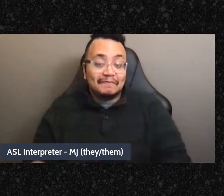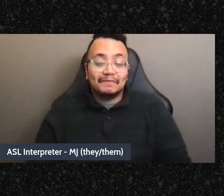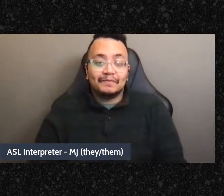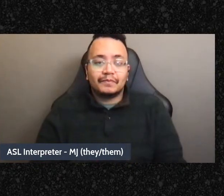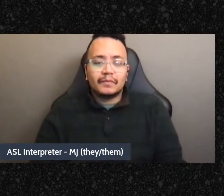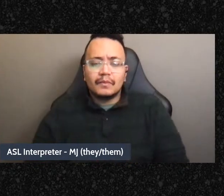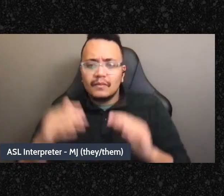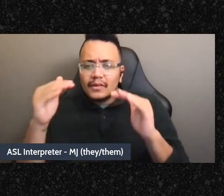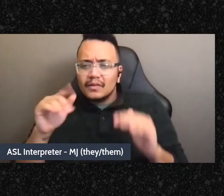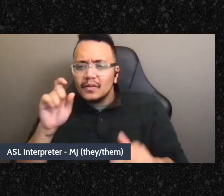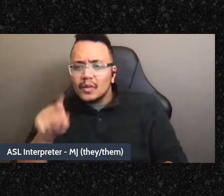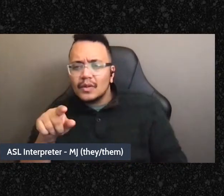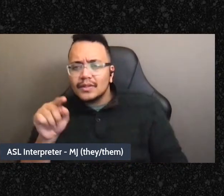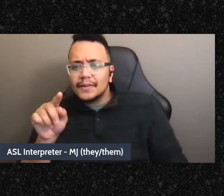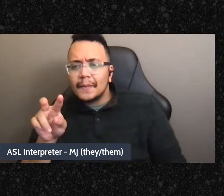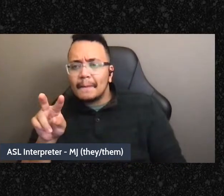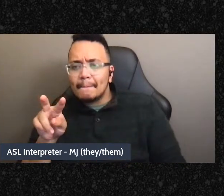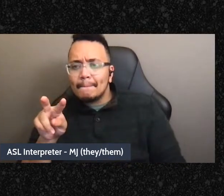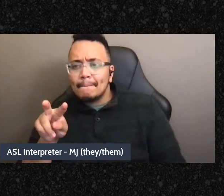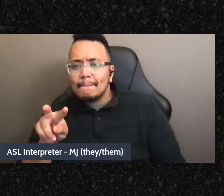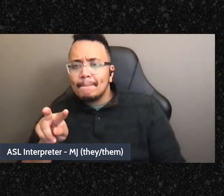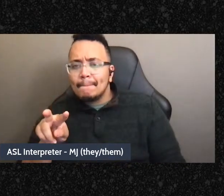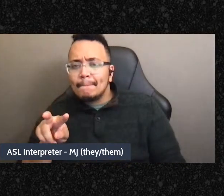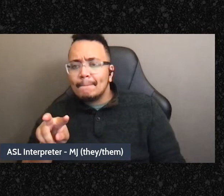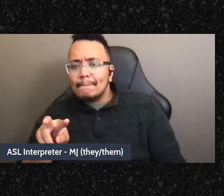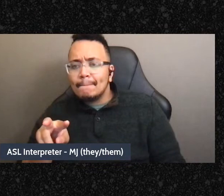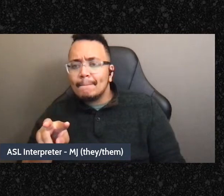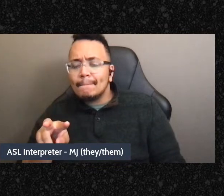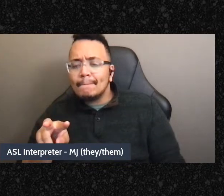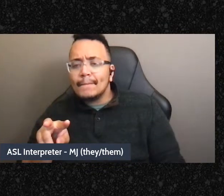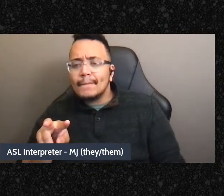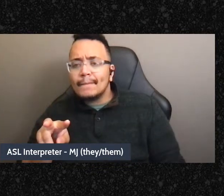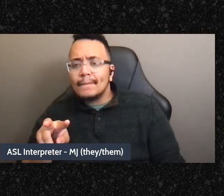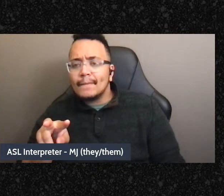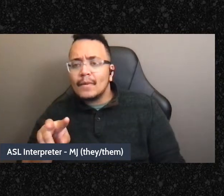raised this question what about oppressive standards for what trustworthy looks like